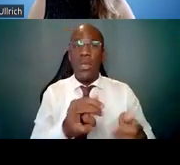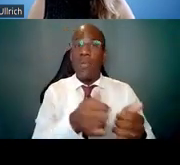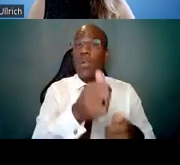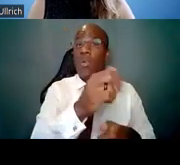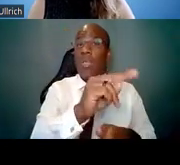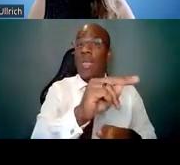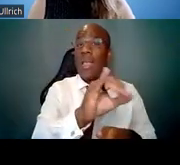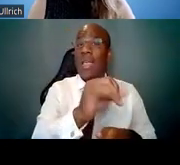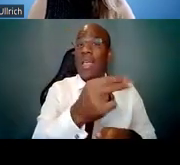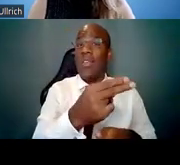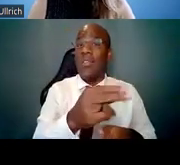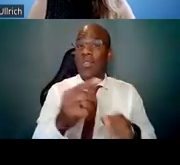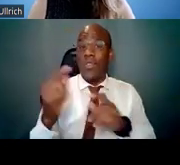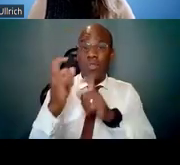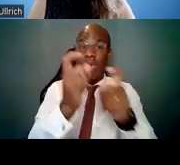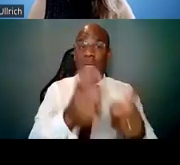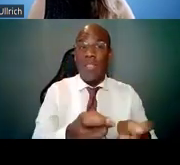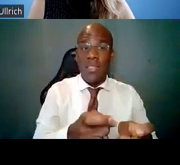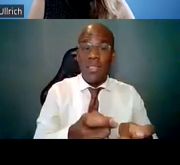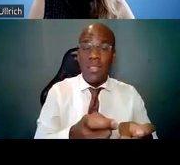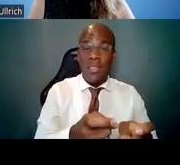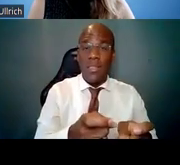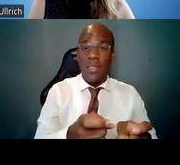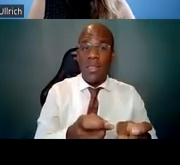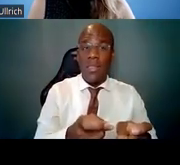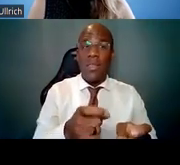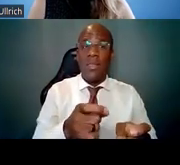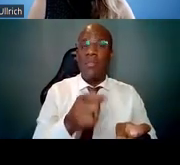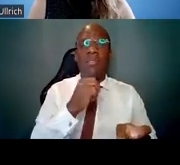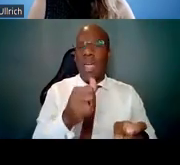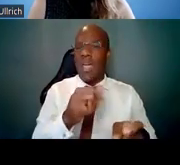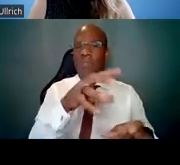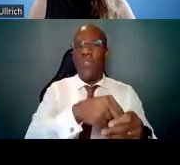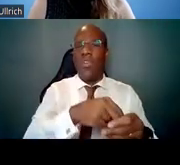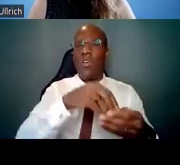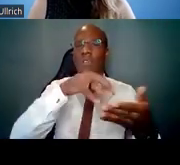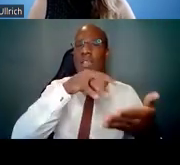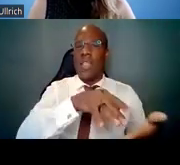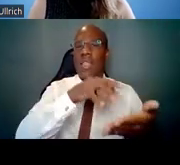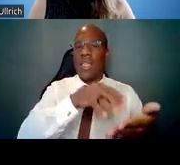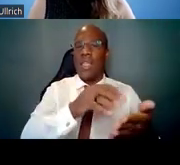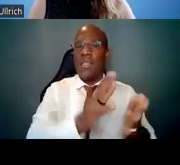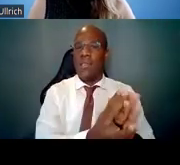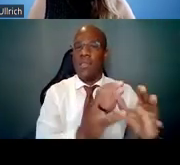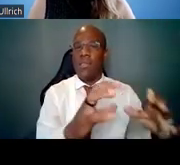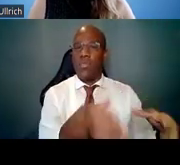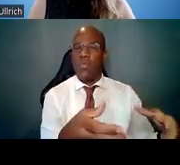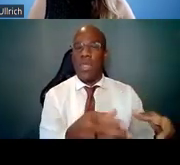this doesn't go to a study section, this is reviewed by the program officers at the NIH institute.